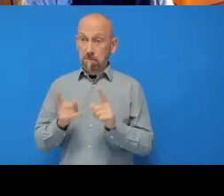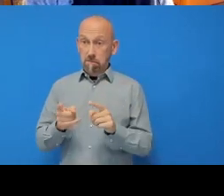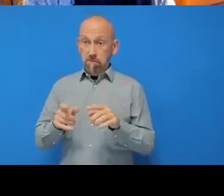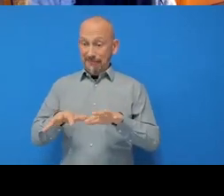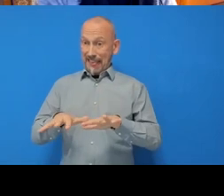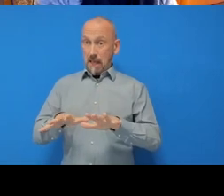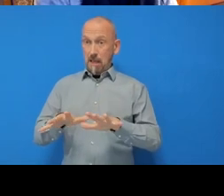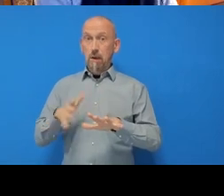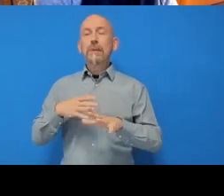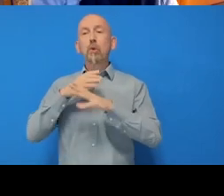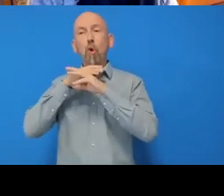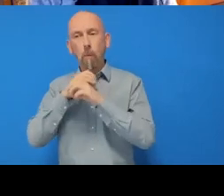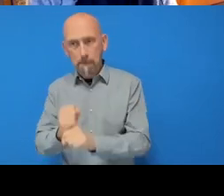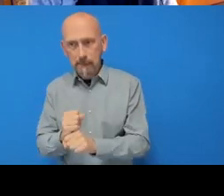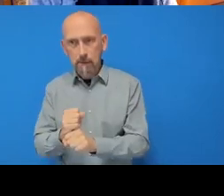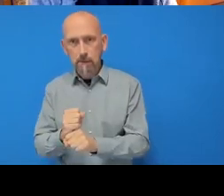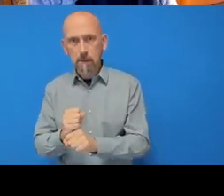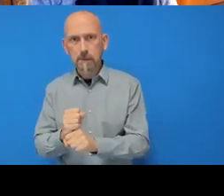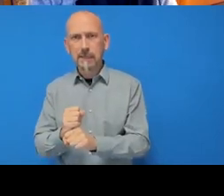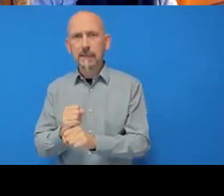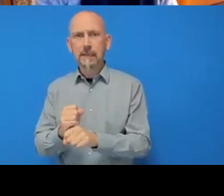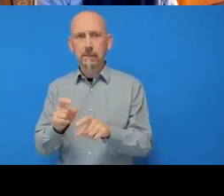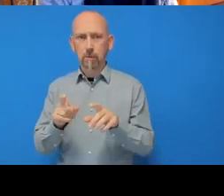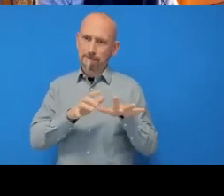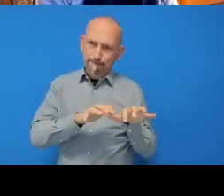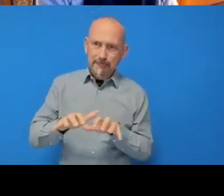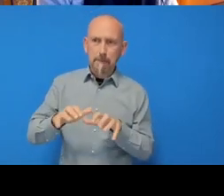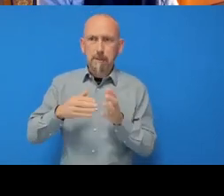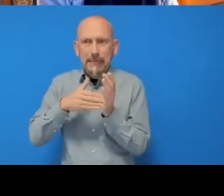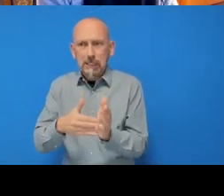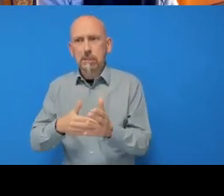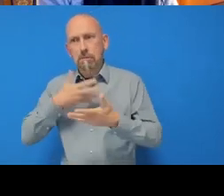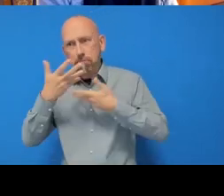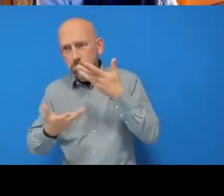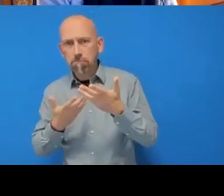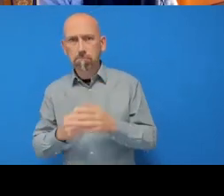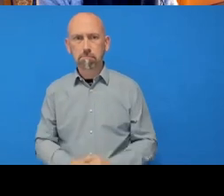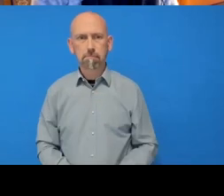So this is going to be like writing our commit message here in the bottom-left, so I’m going to type ‘change my mind’